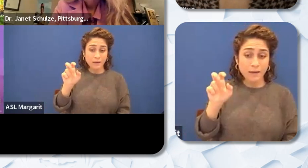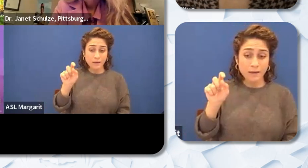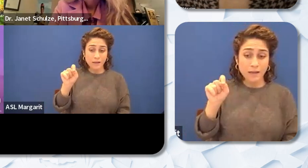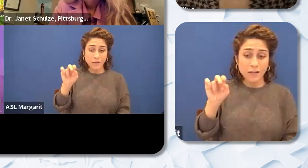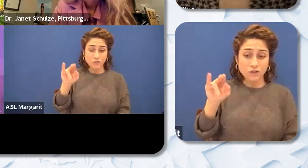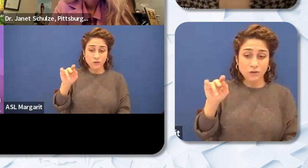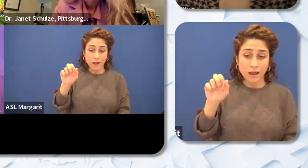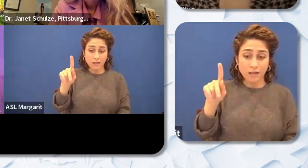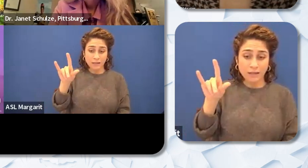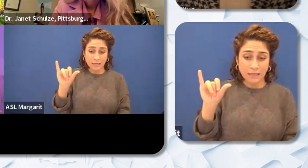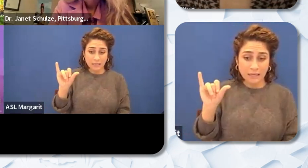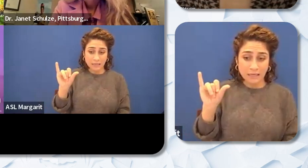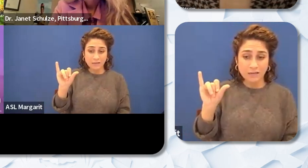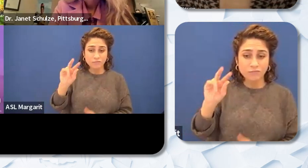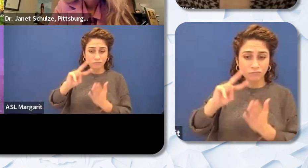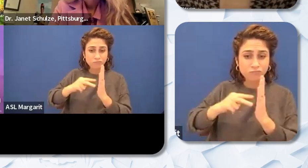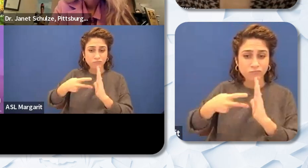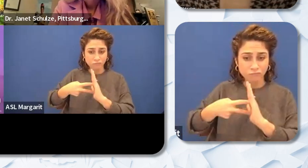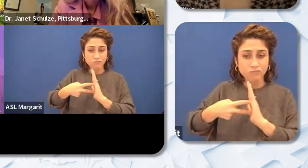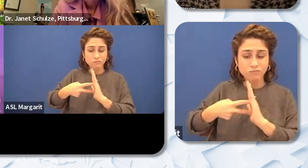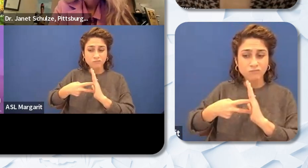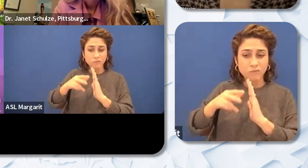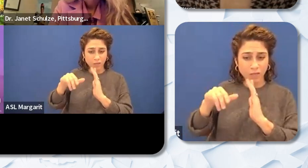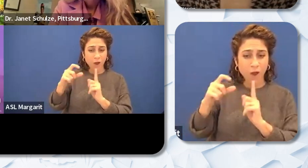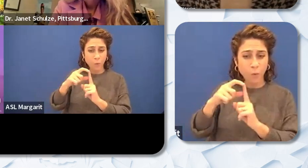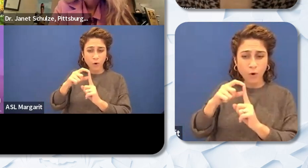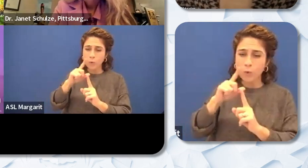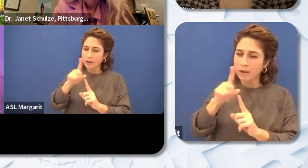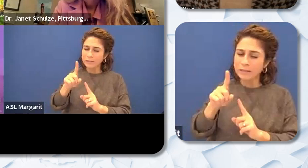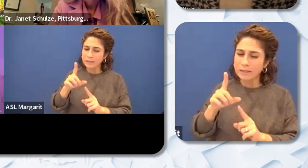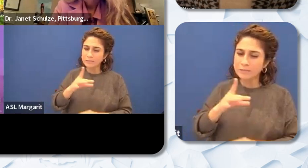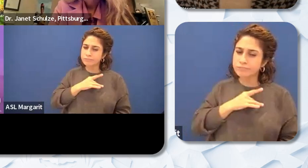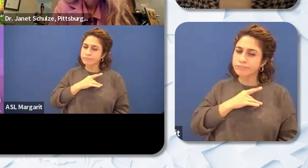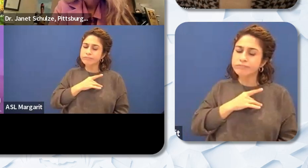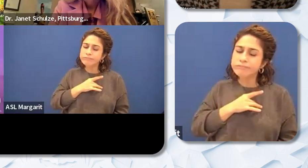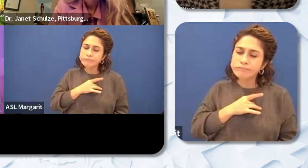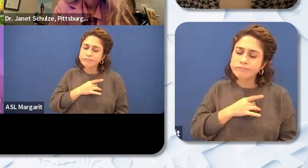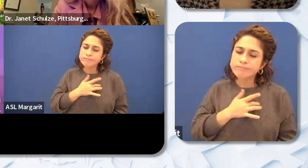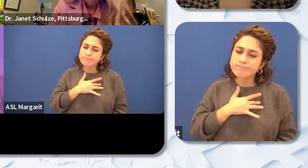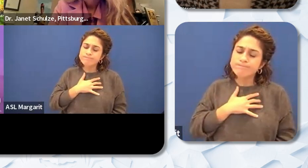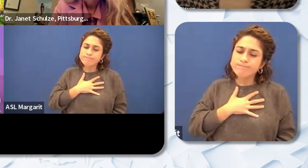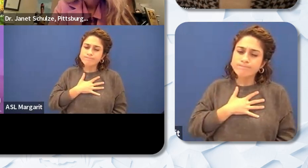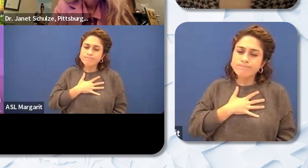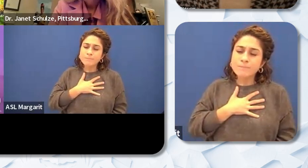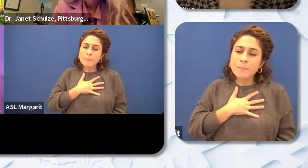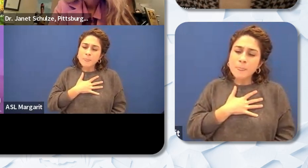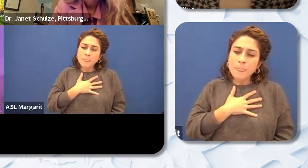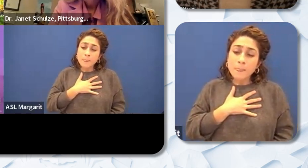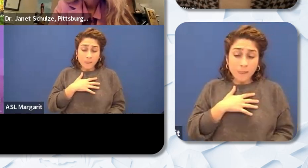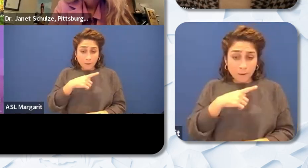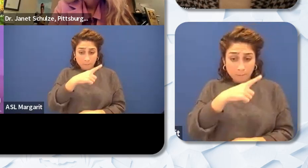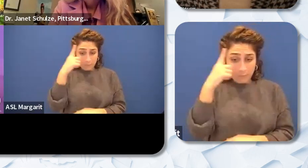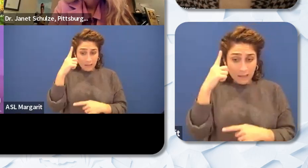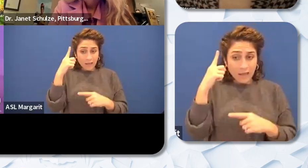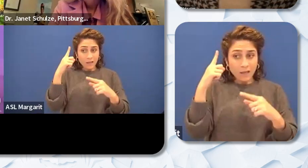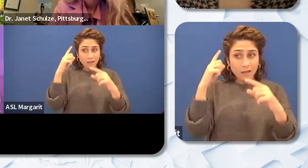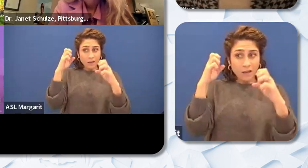in the keynote earlier is really resonates with me. When we're working with Black educators the